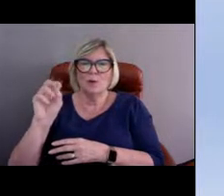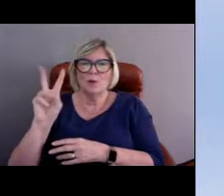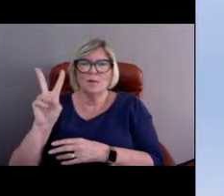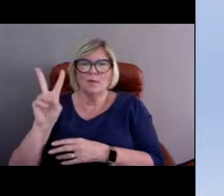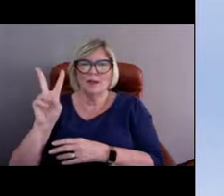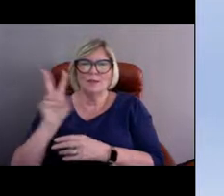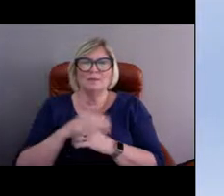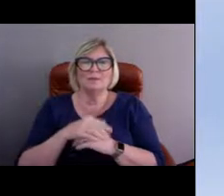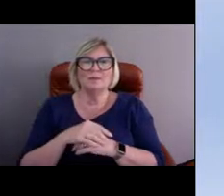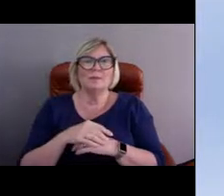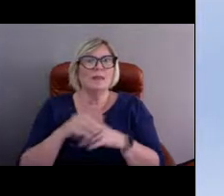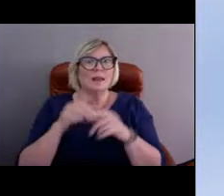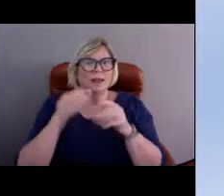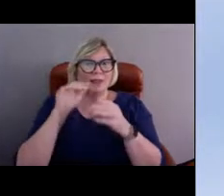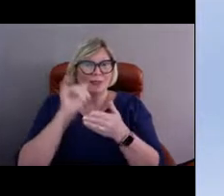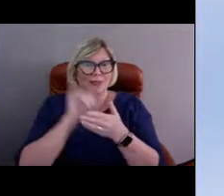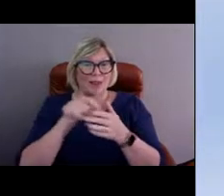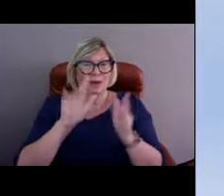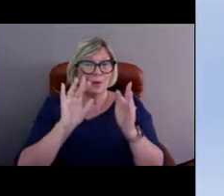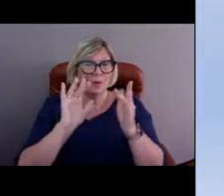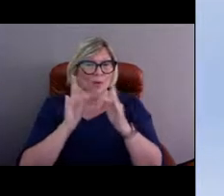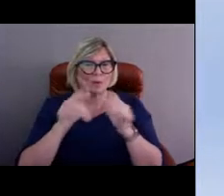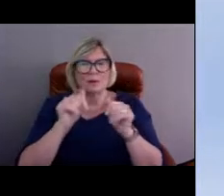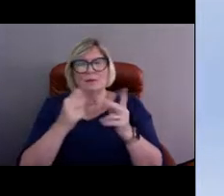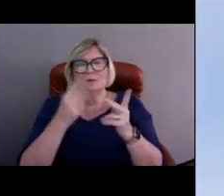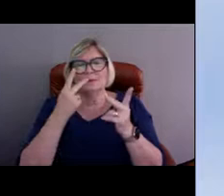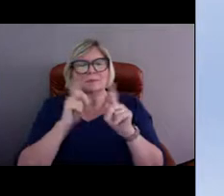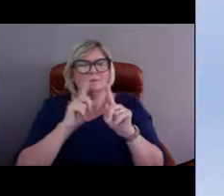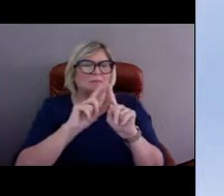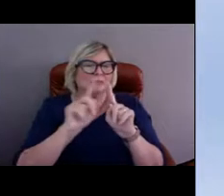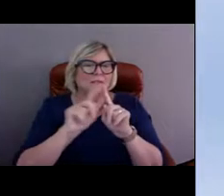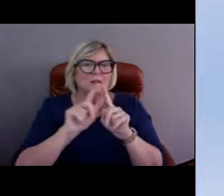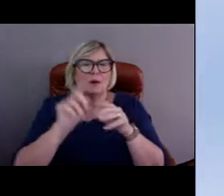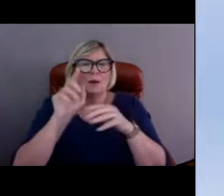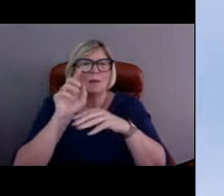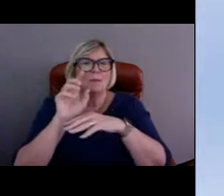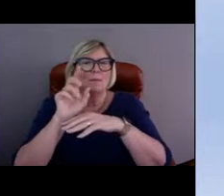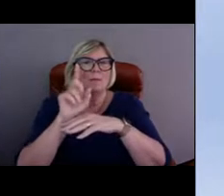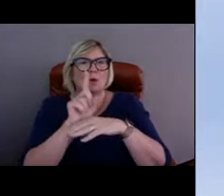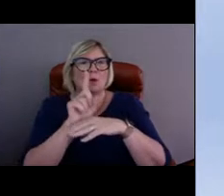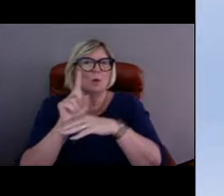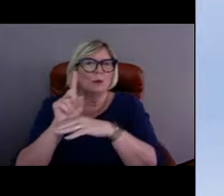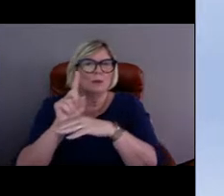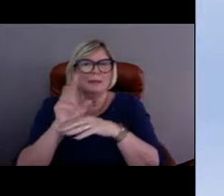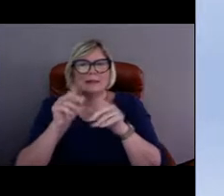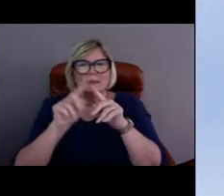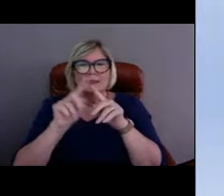From here, you can see all sorts of buoys and stations. So we're actually going to take a look at